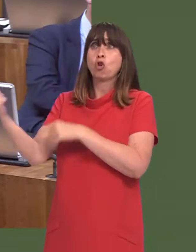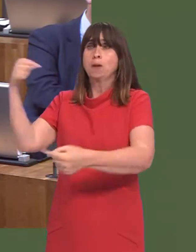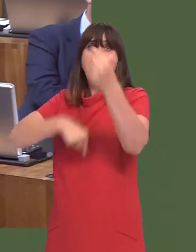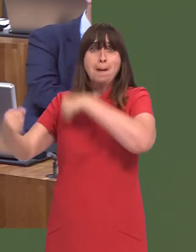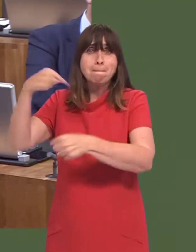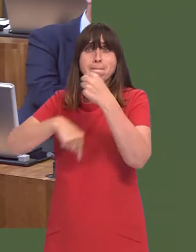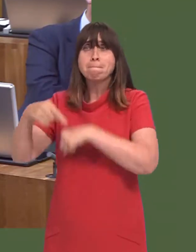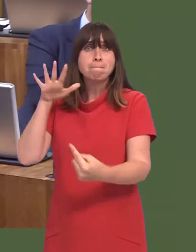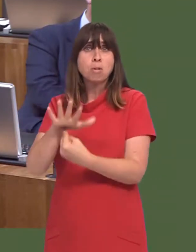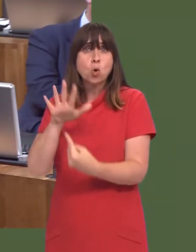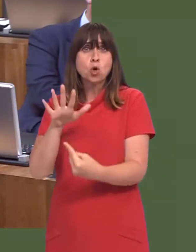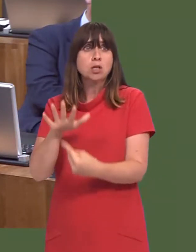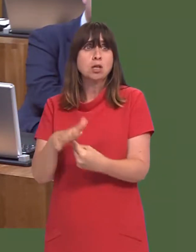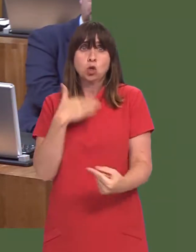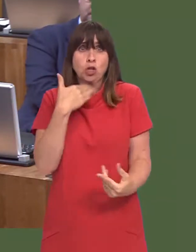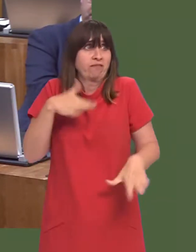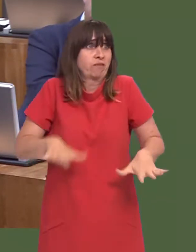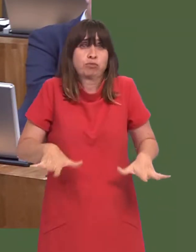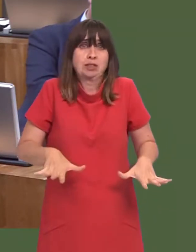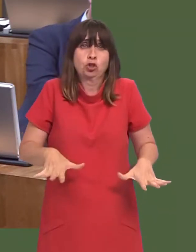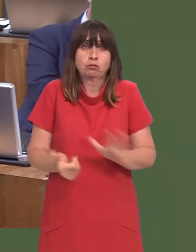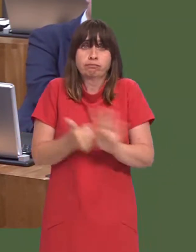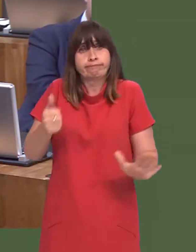Thatís an impact we canít control directly here.